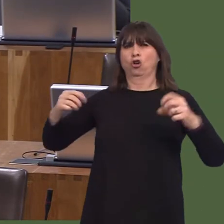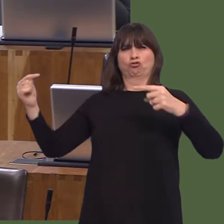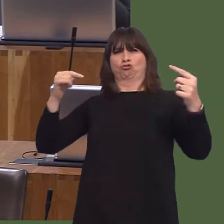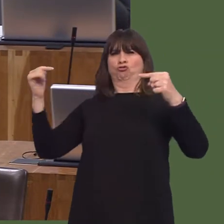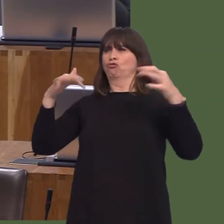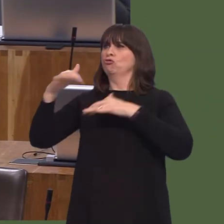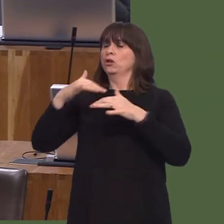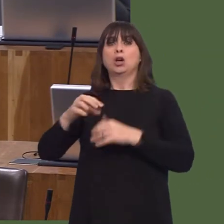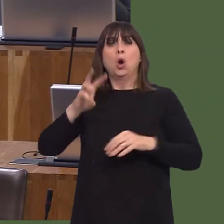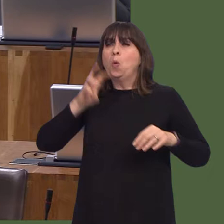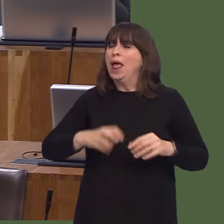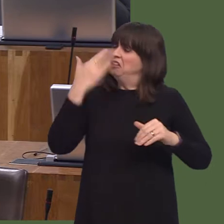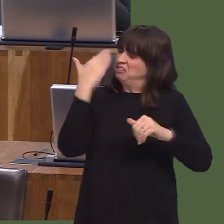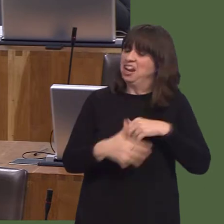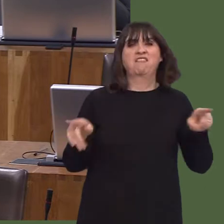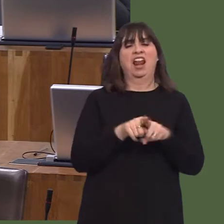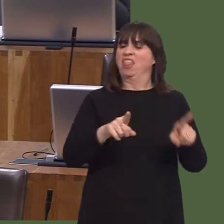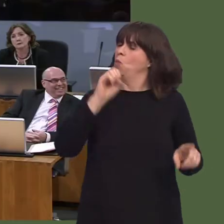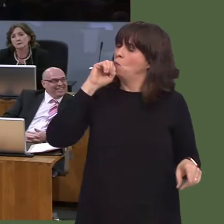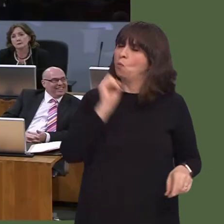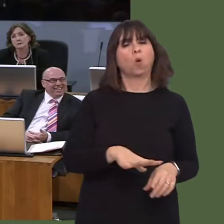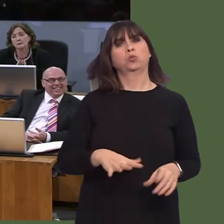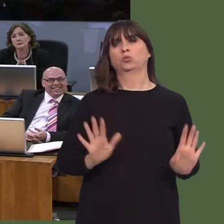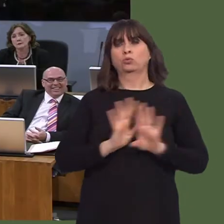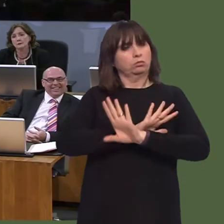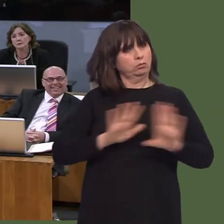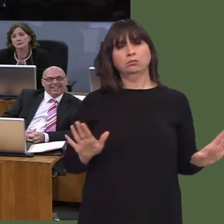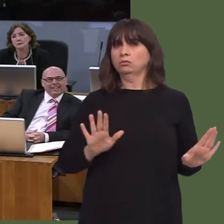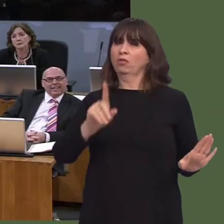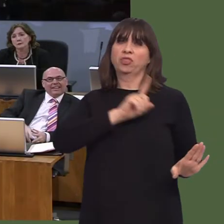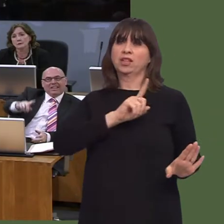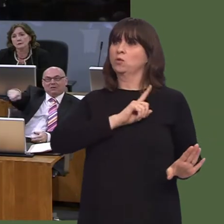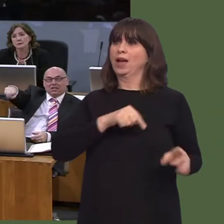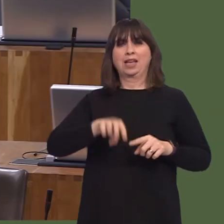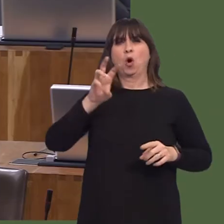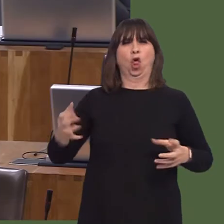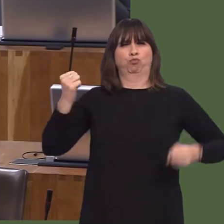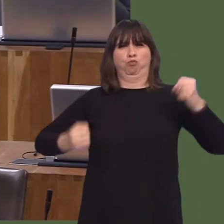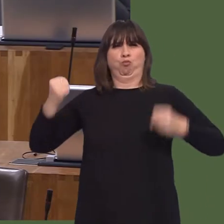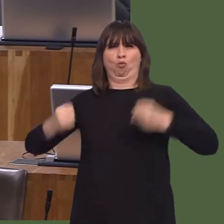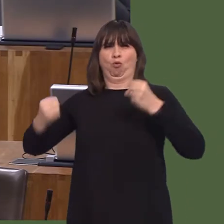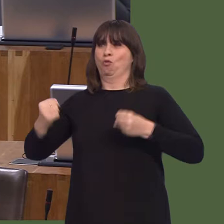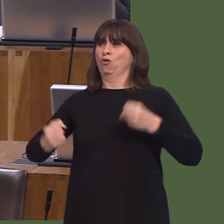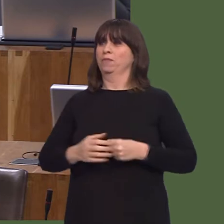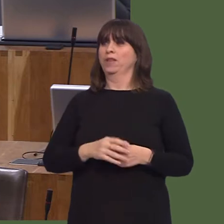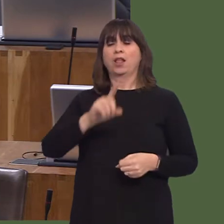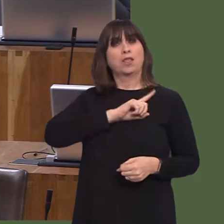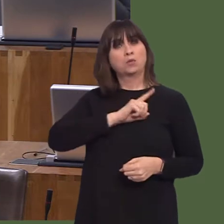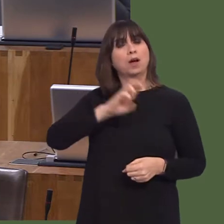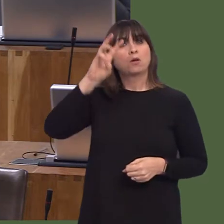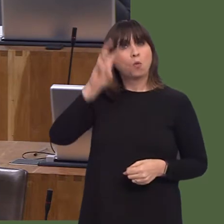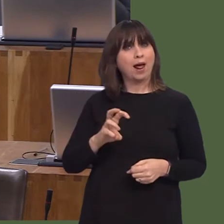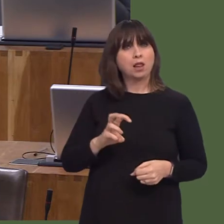Hindsight is a wonderful thing, but I don't think anybody, let alone the UK Government,